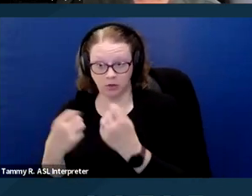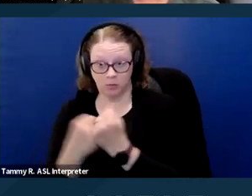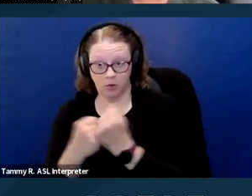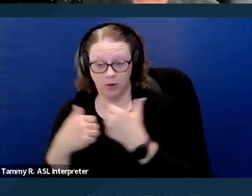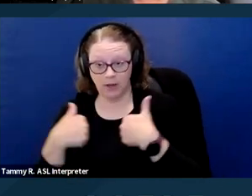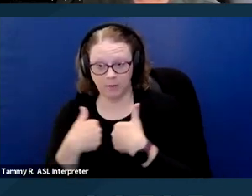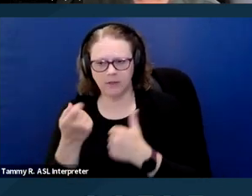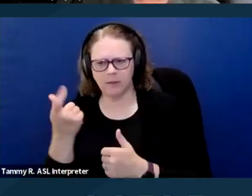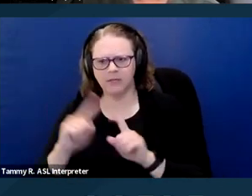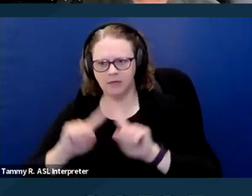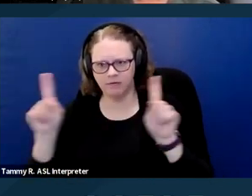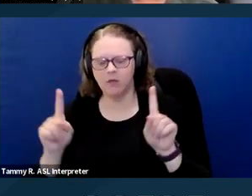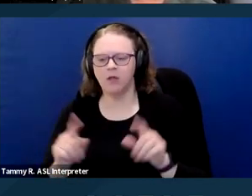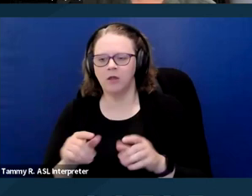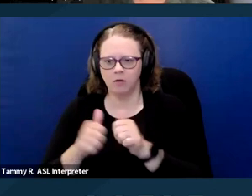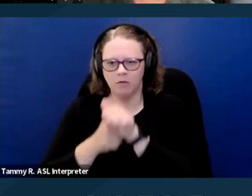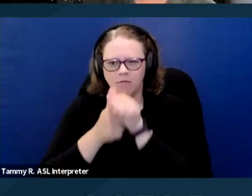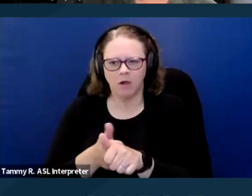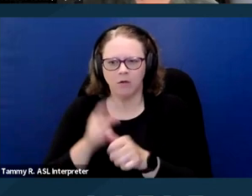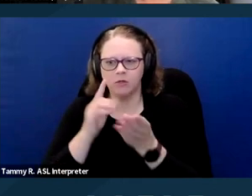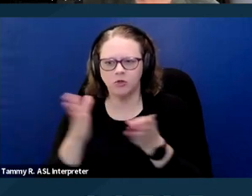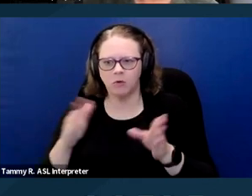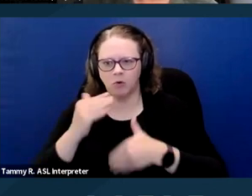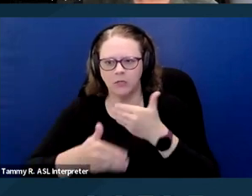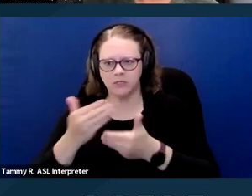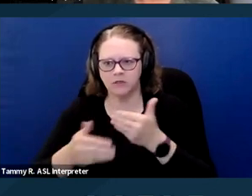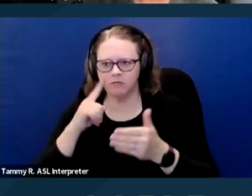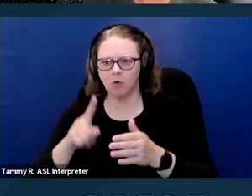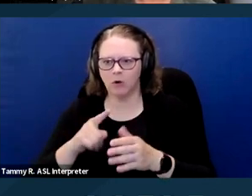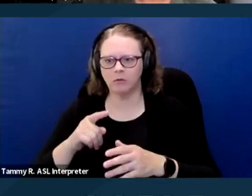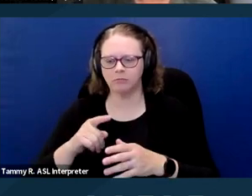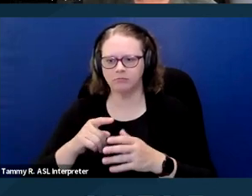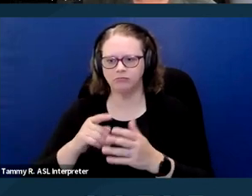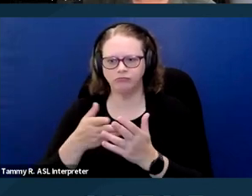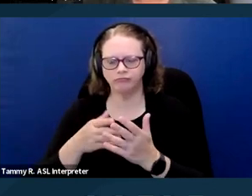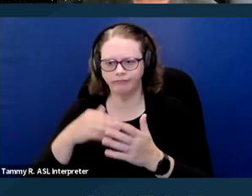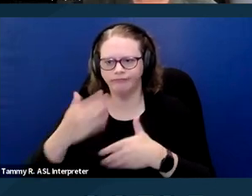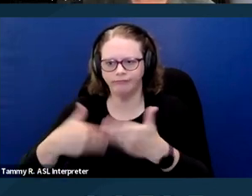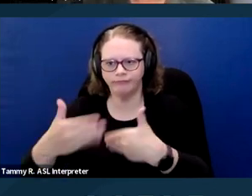for processing reasonable accommodation requests. The housing provider has the right to know